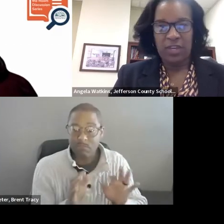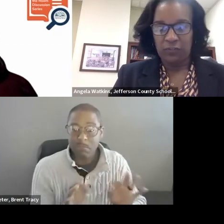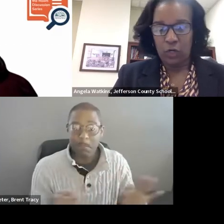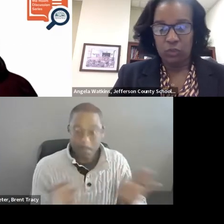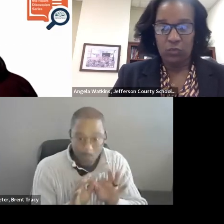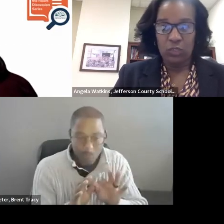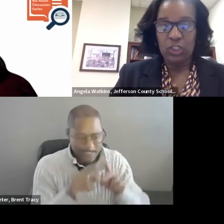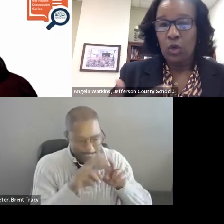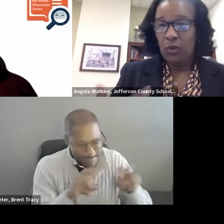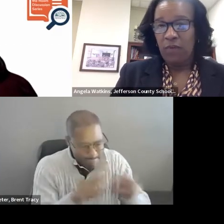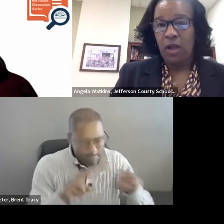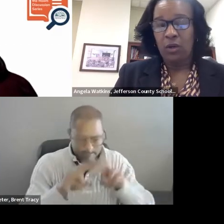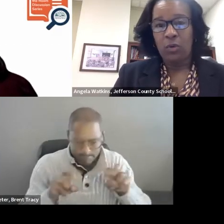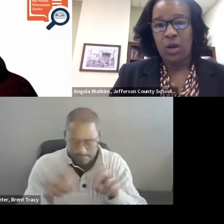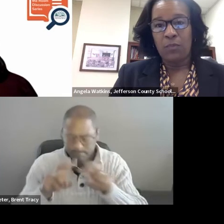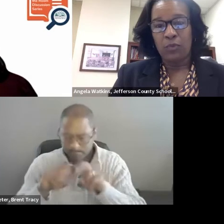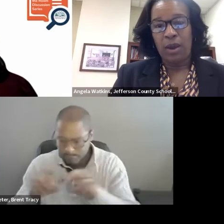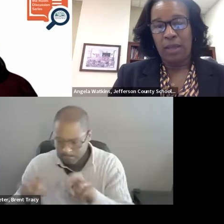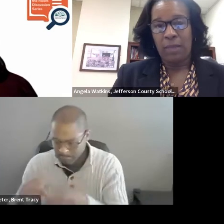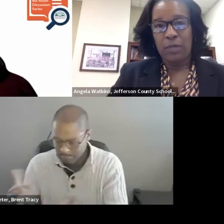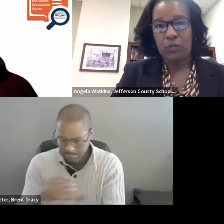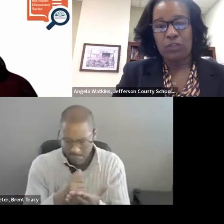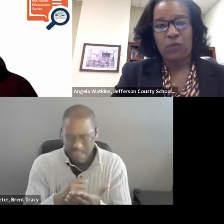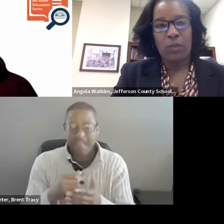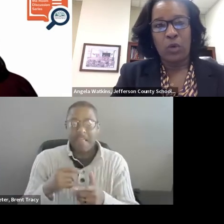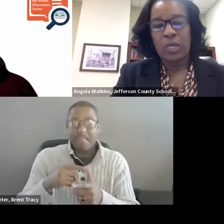effective coaching which we follow through our Alabama coaching framework.